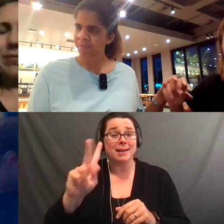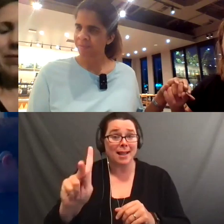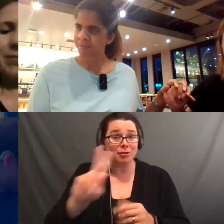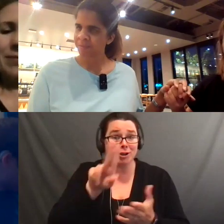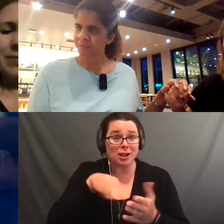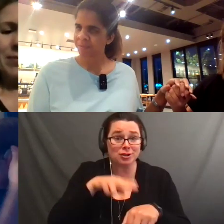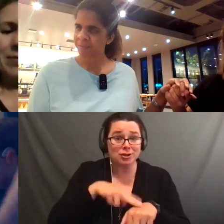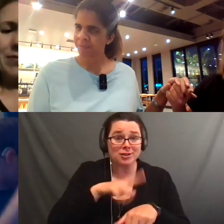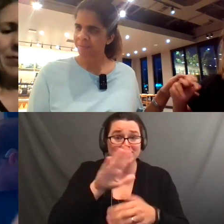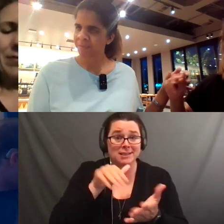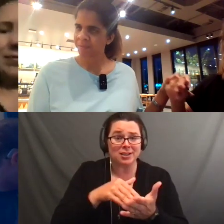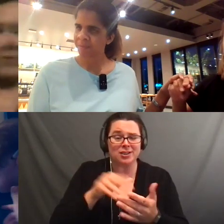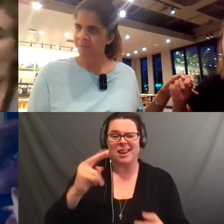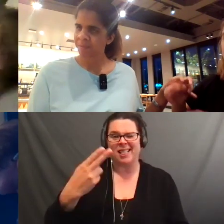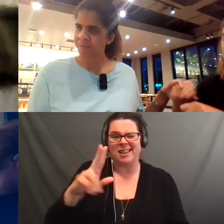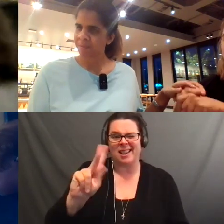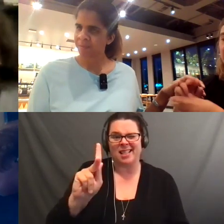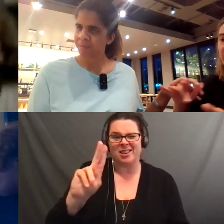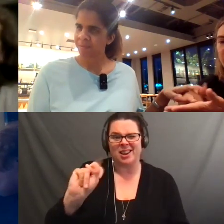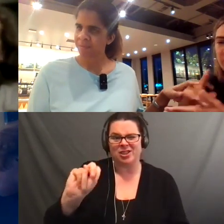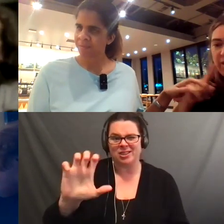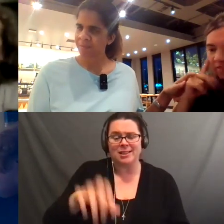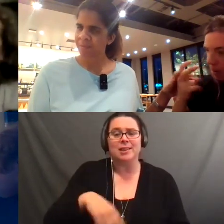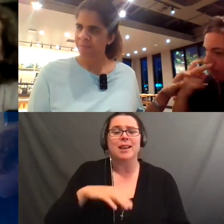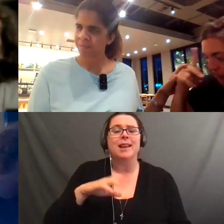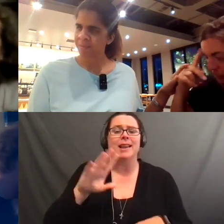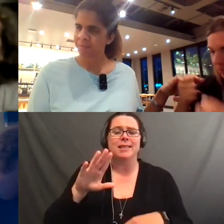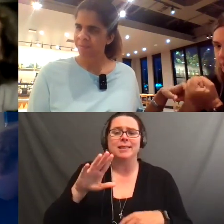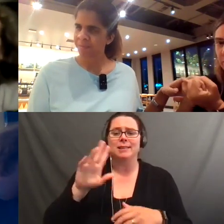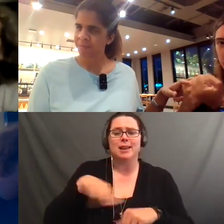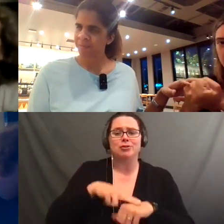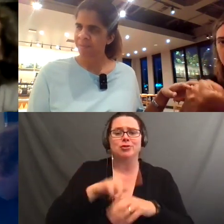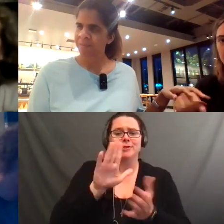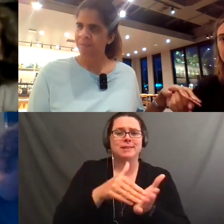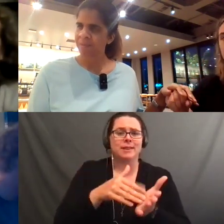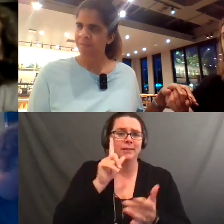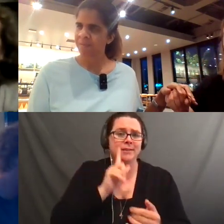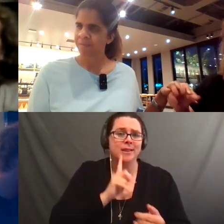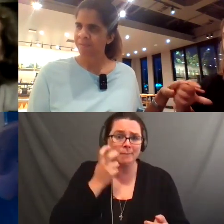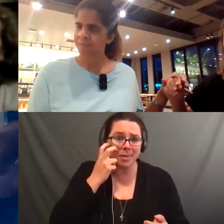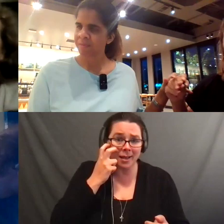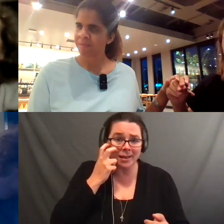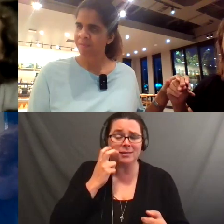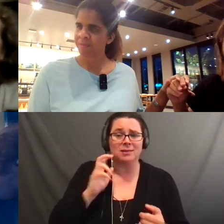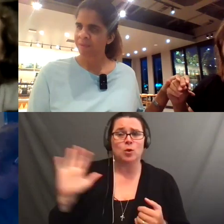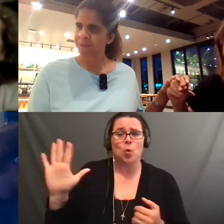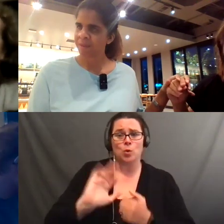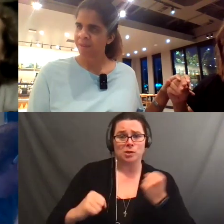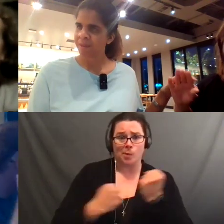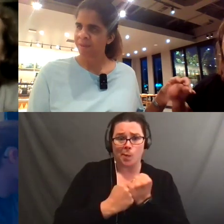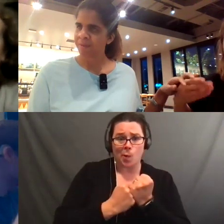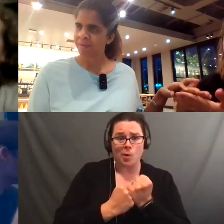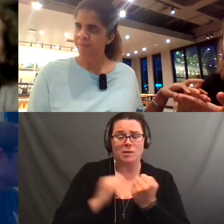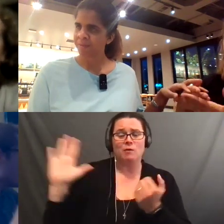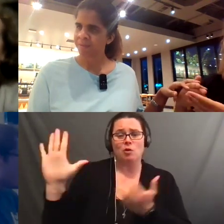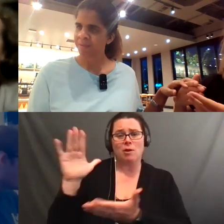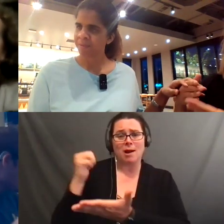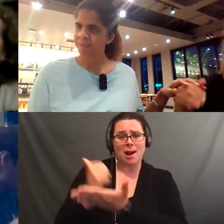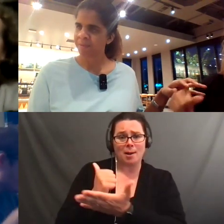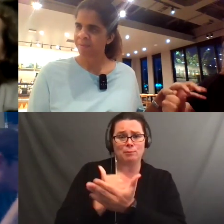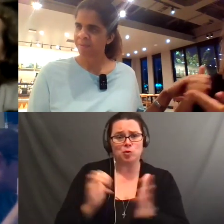Center on DeafBlindness just for their support and all of their help in promoting this.